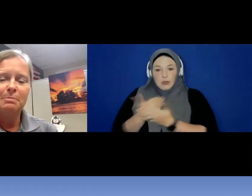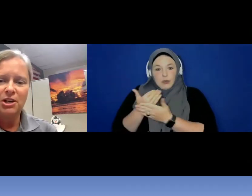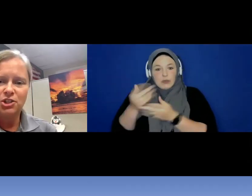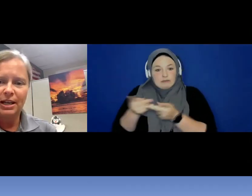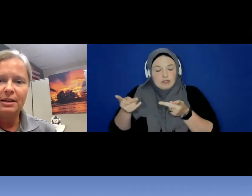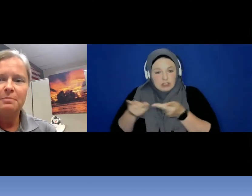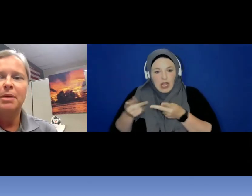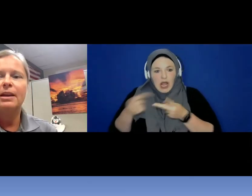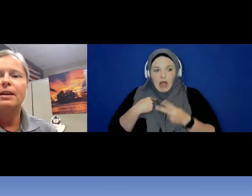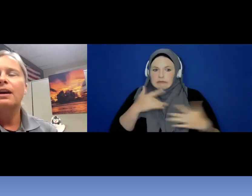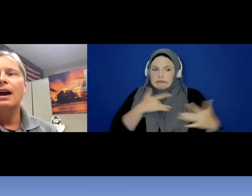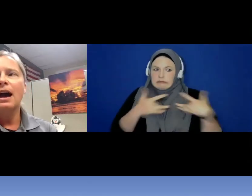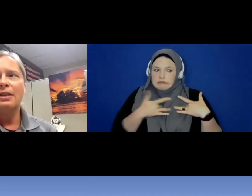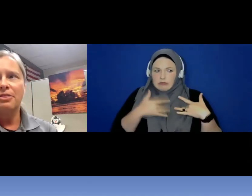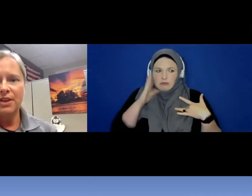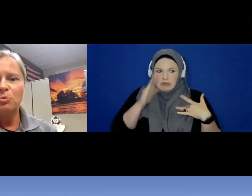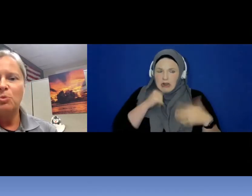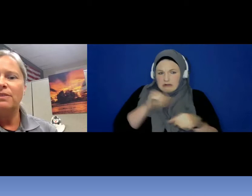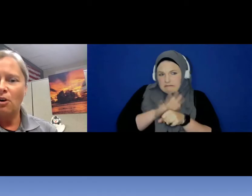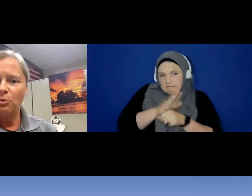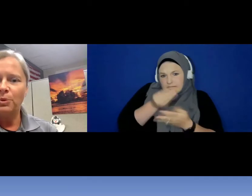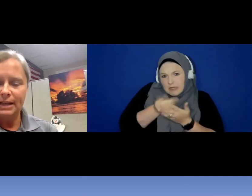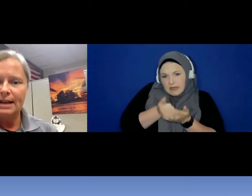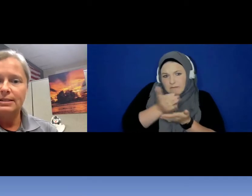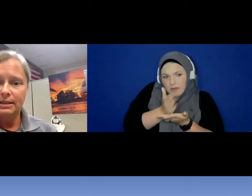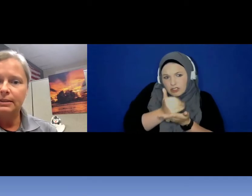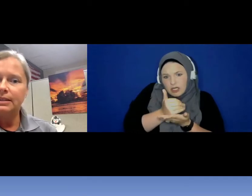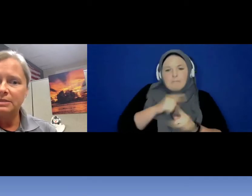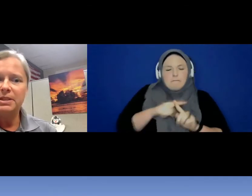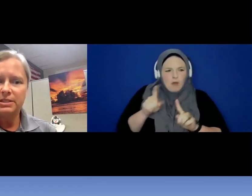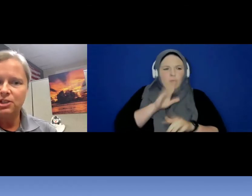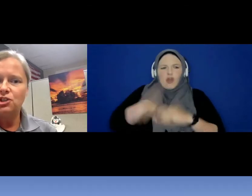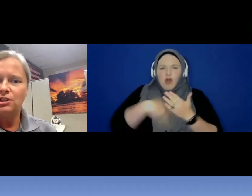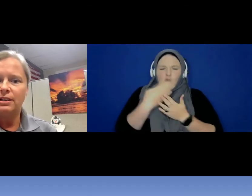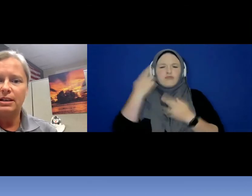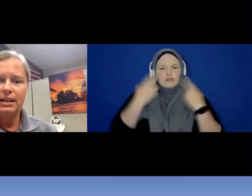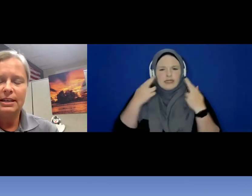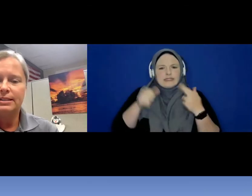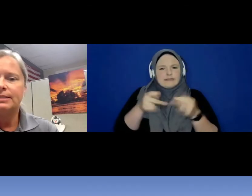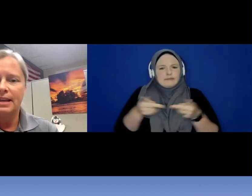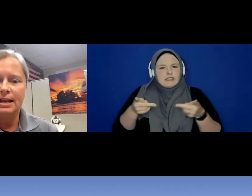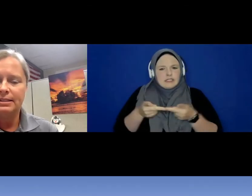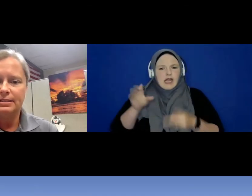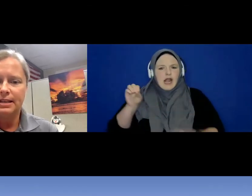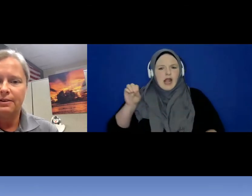budgeting but I think we have all realized that this position is necessary